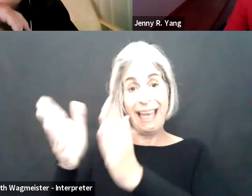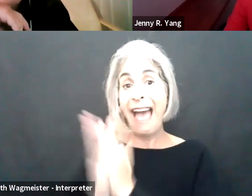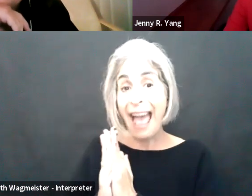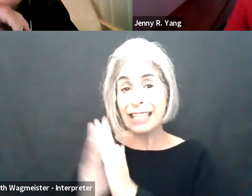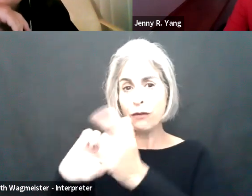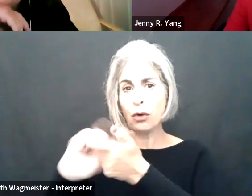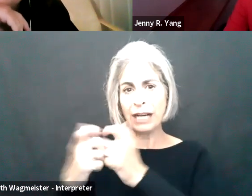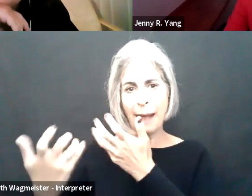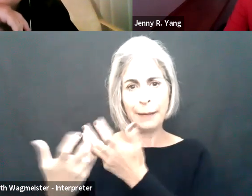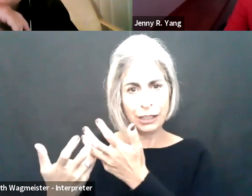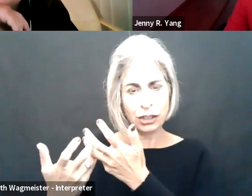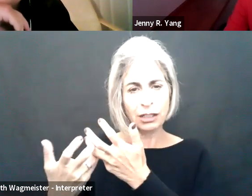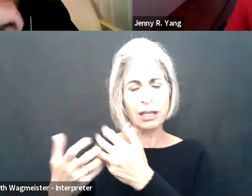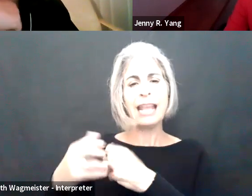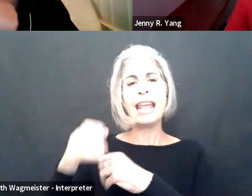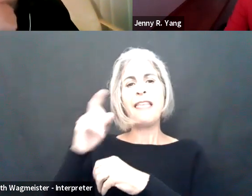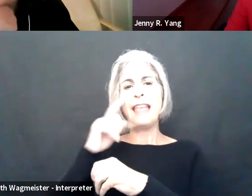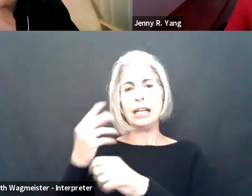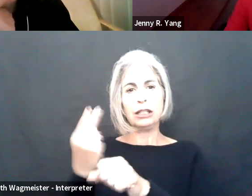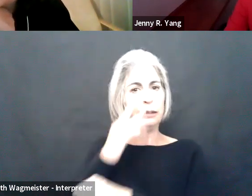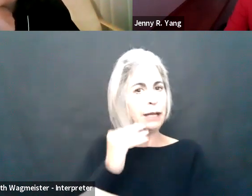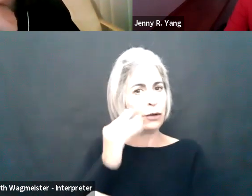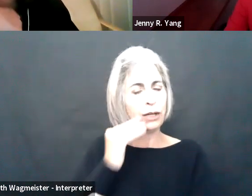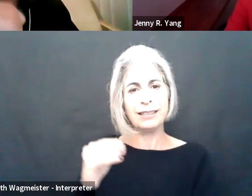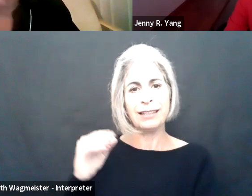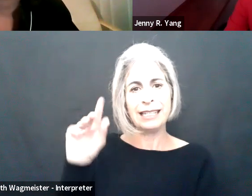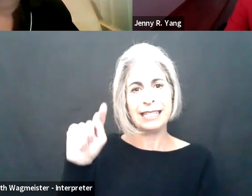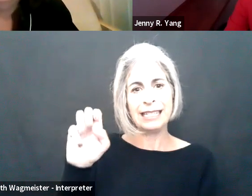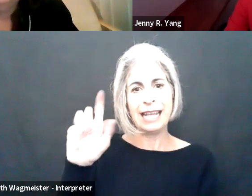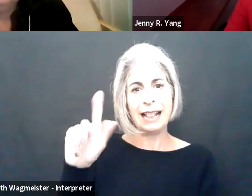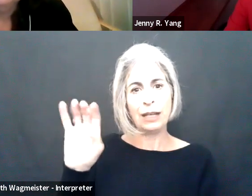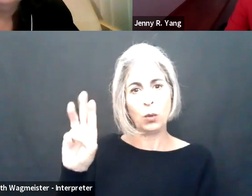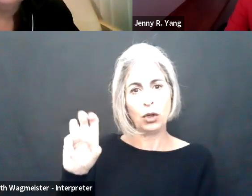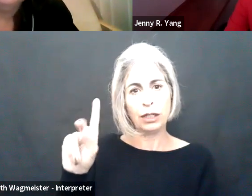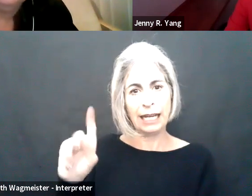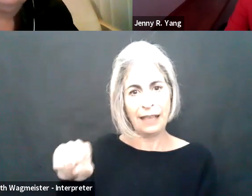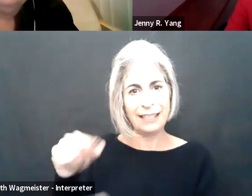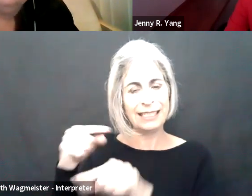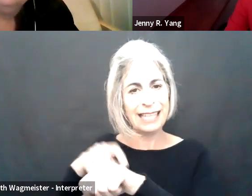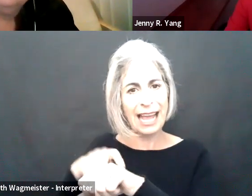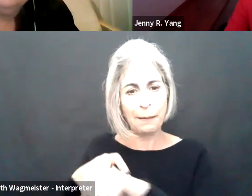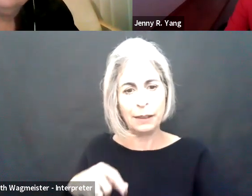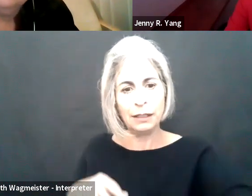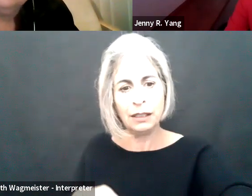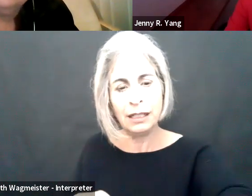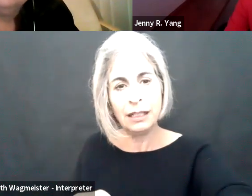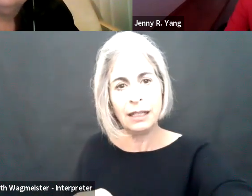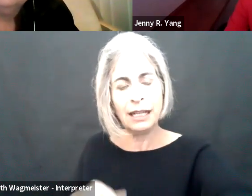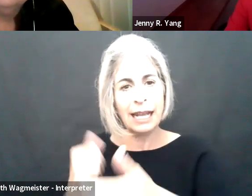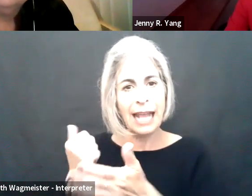Yet if an employee with a disability requests the telework accommodation, the experience teleworking during this time